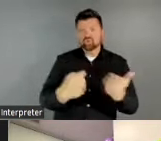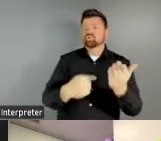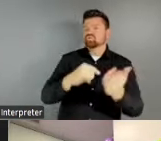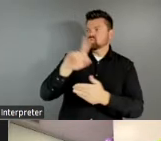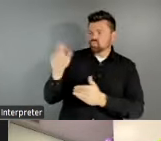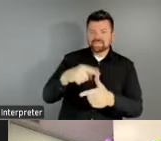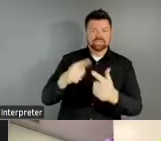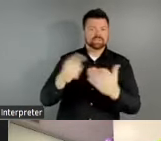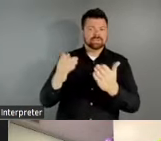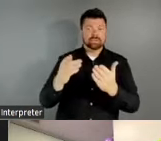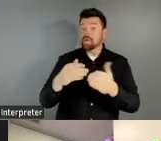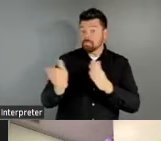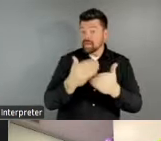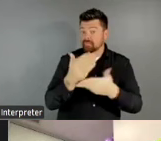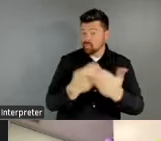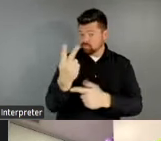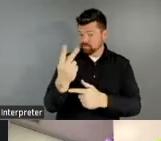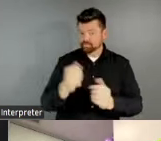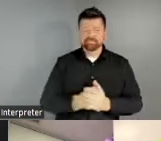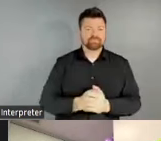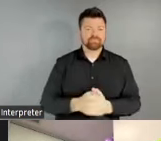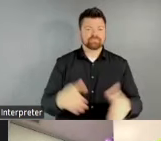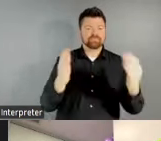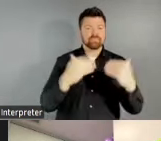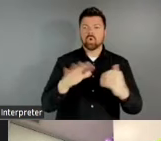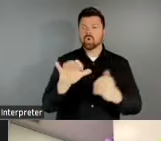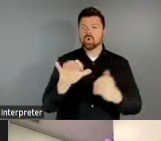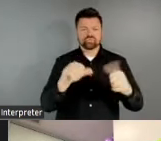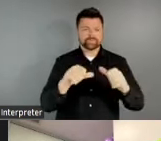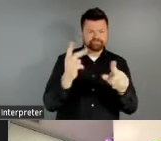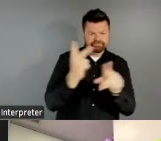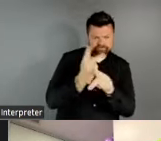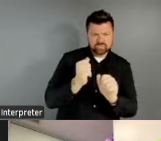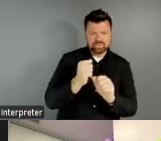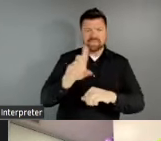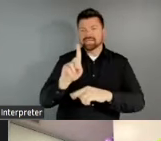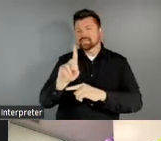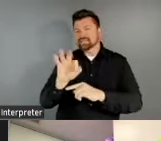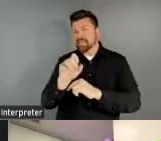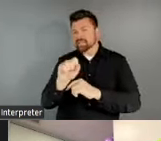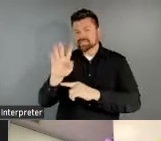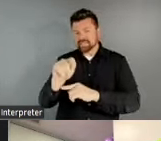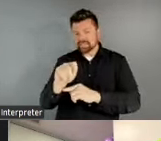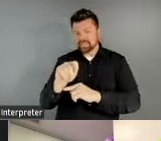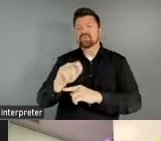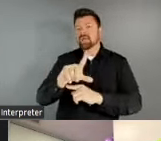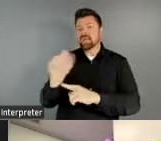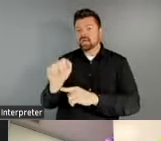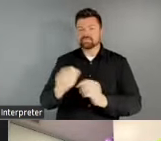for phase two. We are also looking to create and maintain a data set of LAAs. So now let's get into